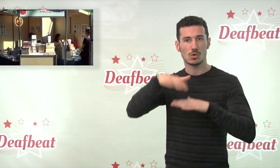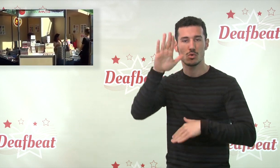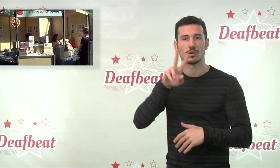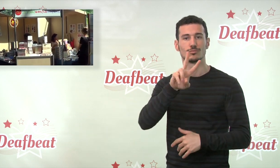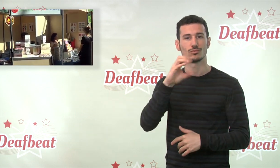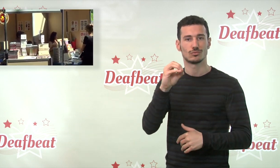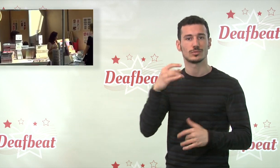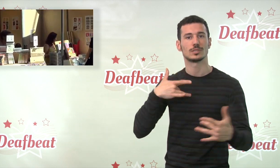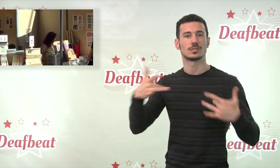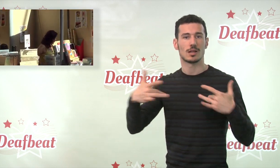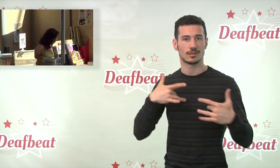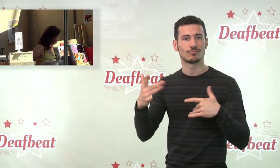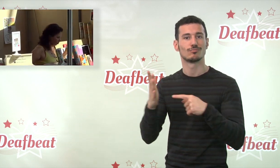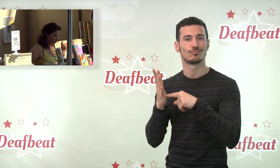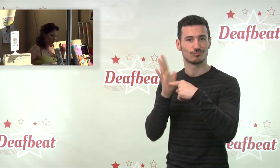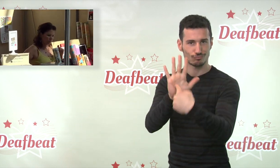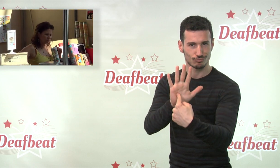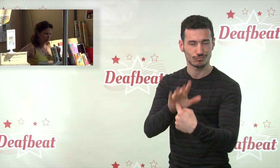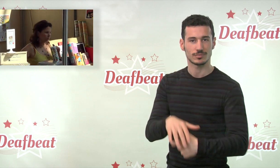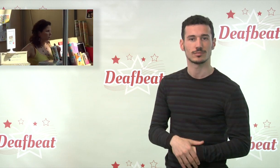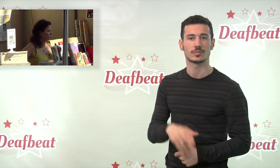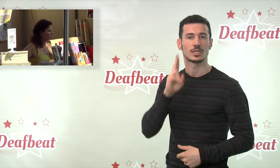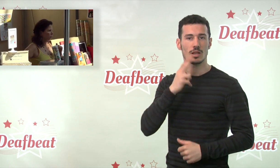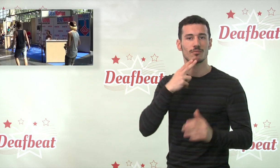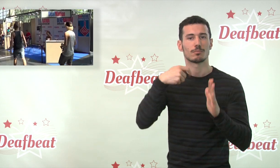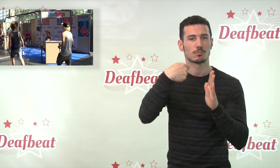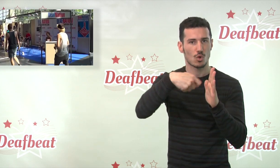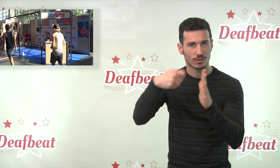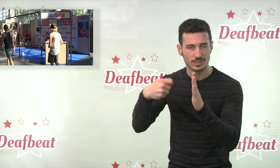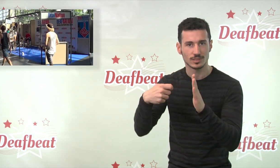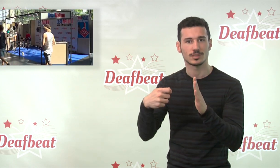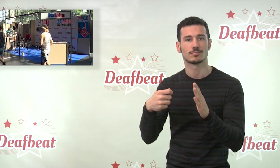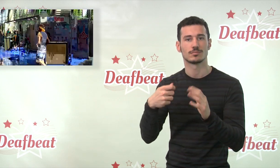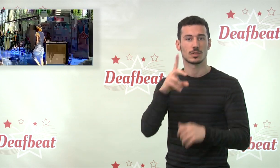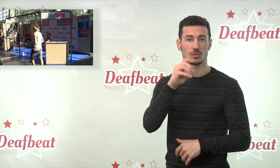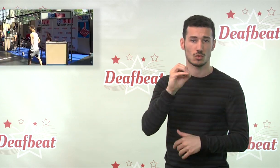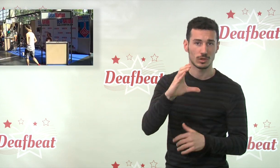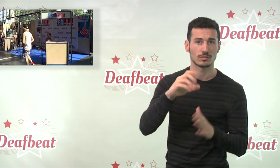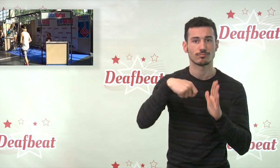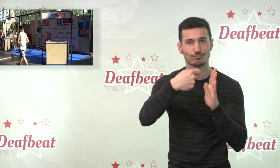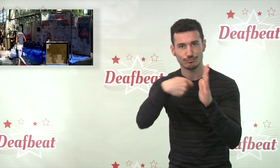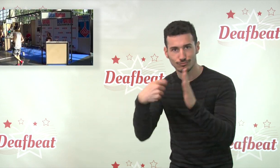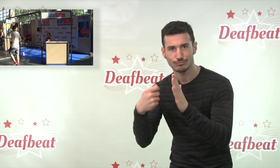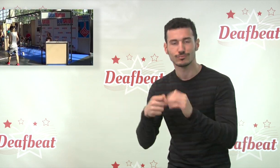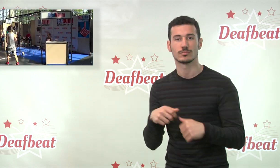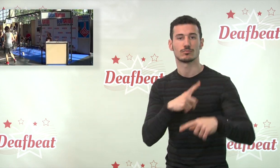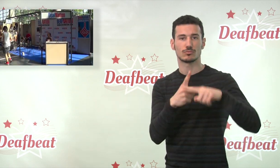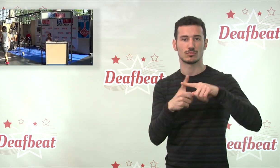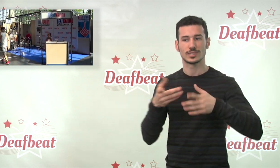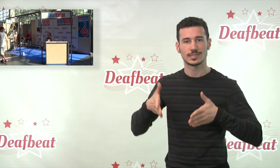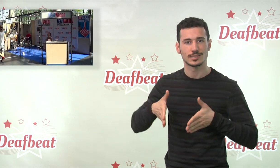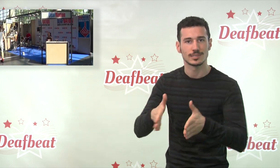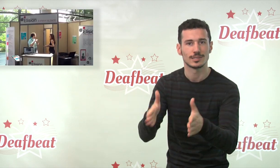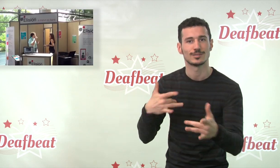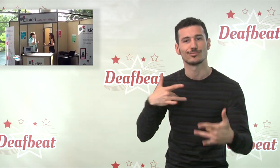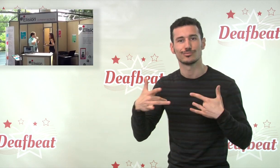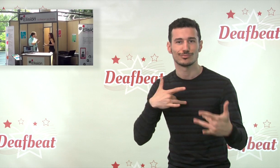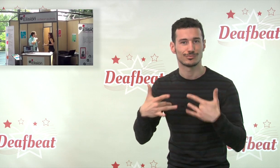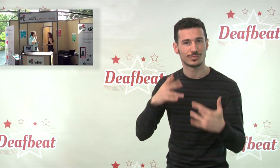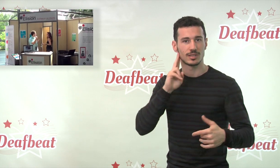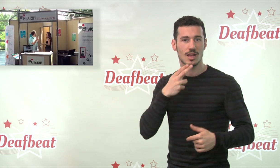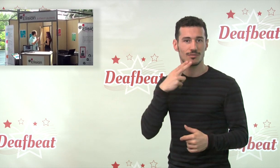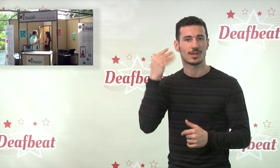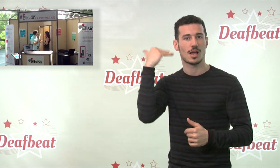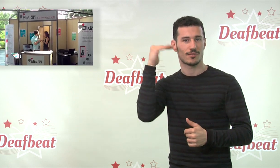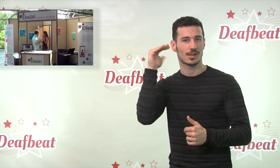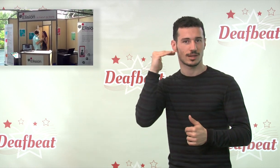over 20 theatre shows, deaf films and documentaries and street performances by deaf and hard of